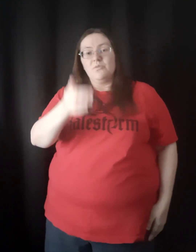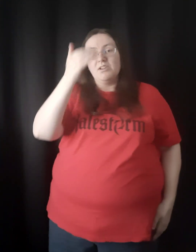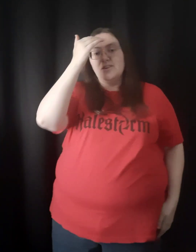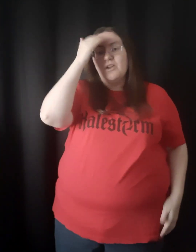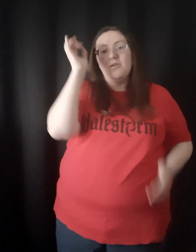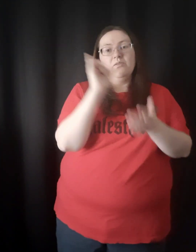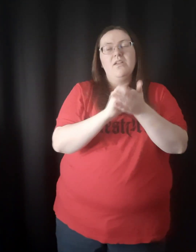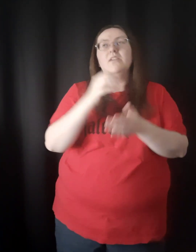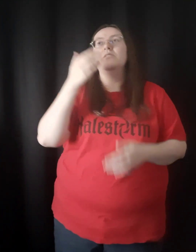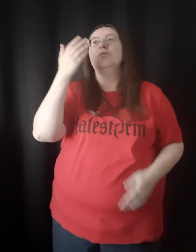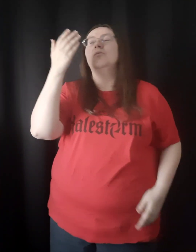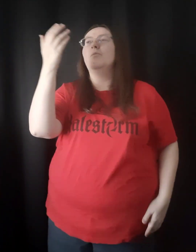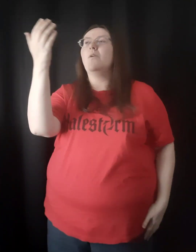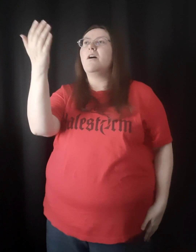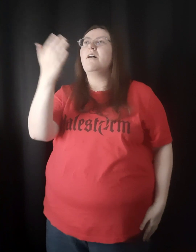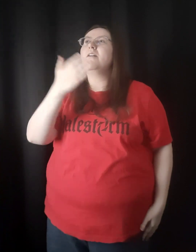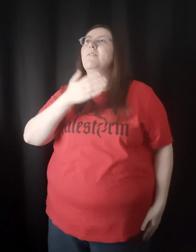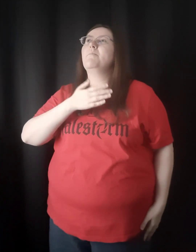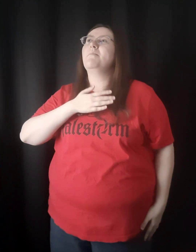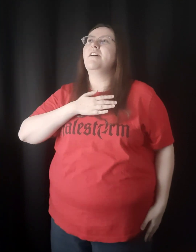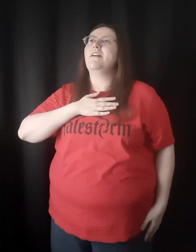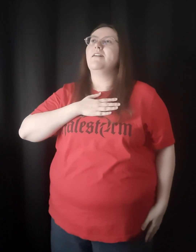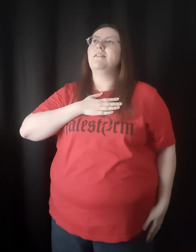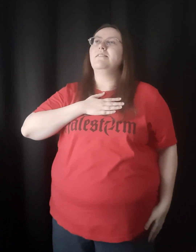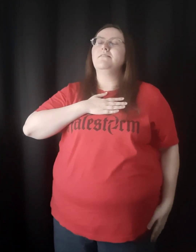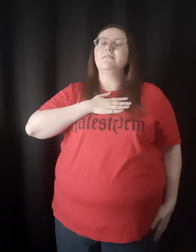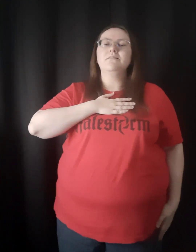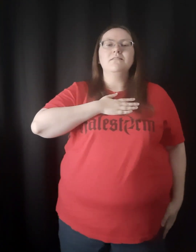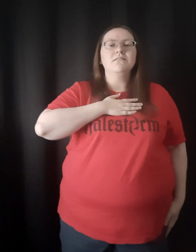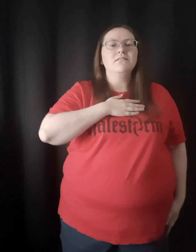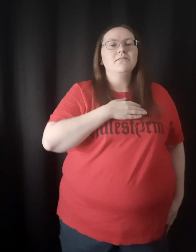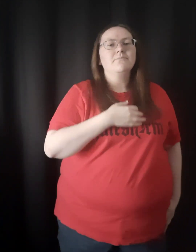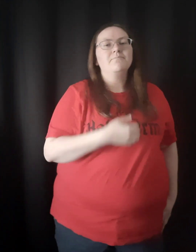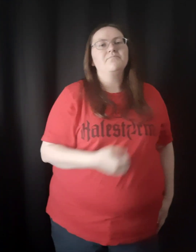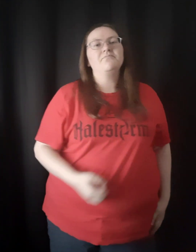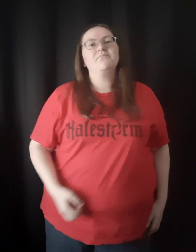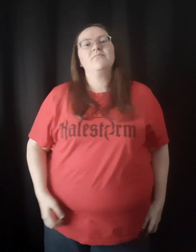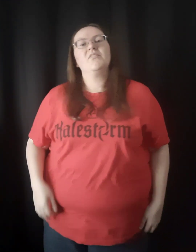Truly know that You are mine